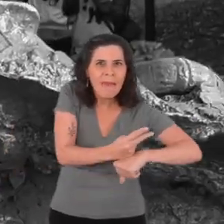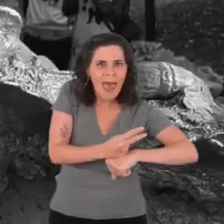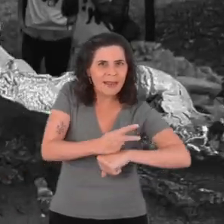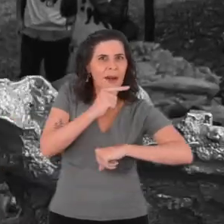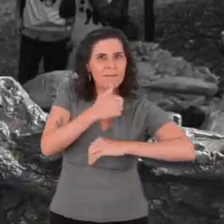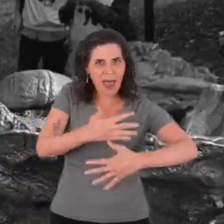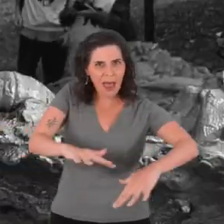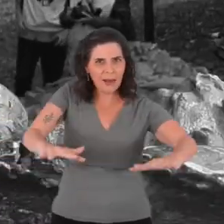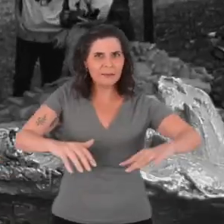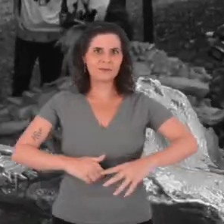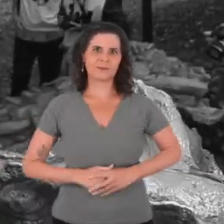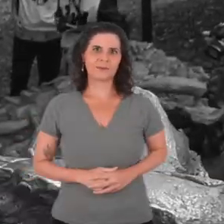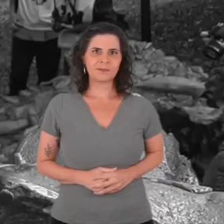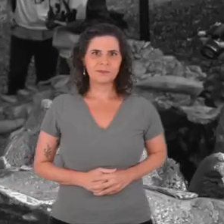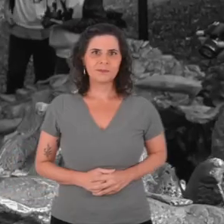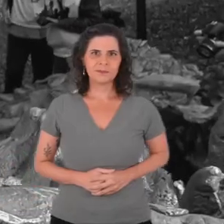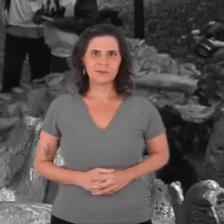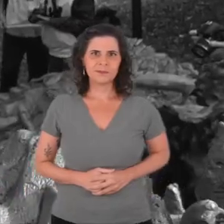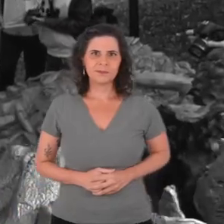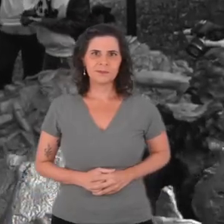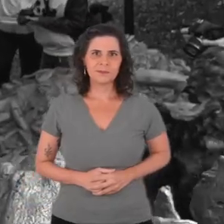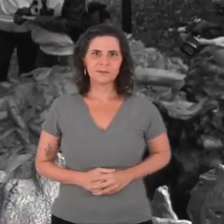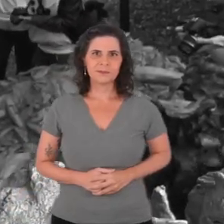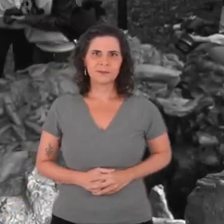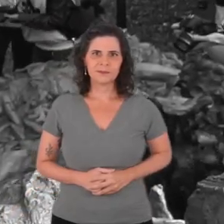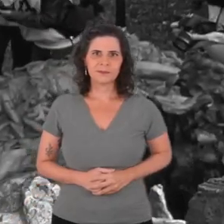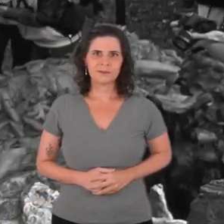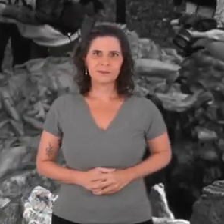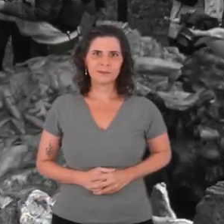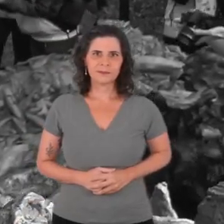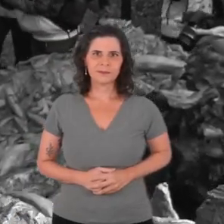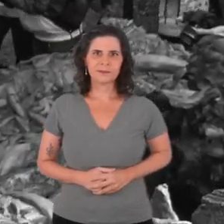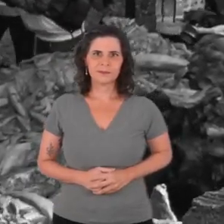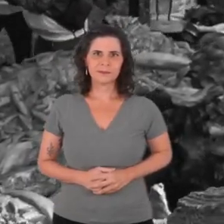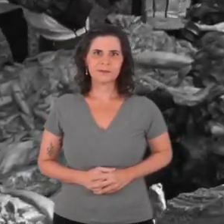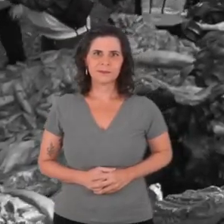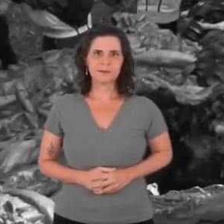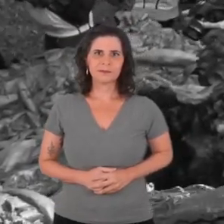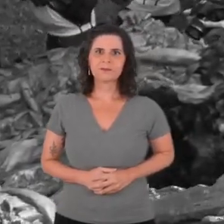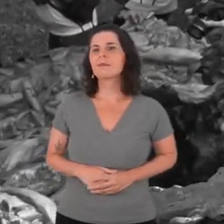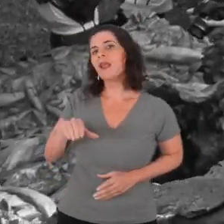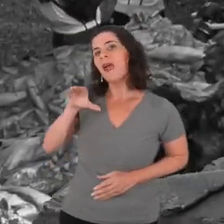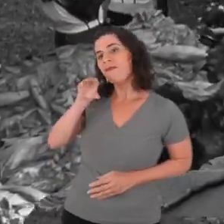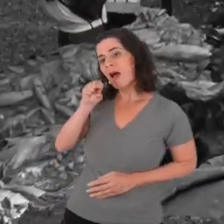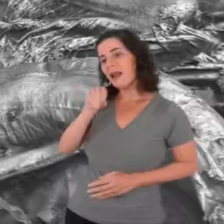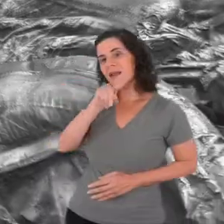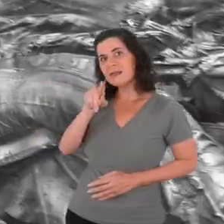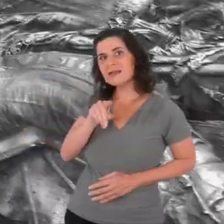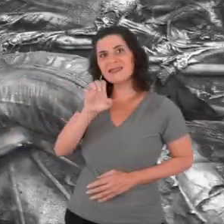[Sculpture by Nino Ramos, in Ibirapuera Park.] [Zé Vicente de Paula says:]